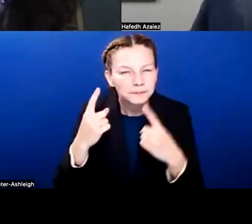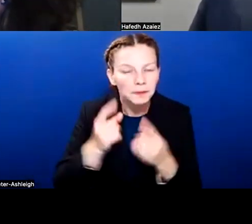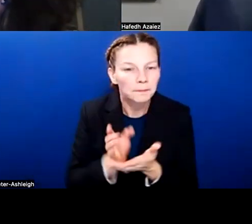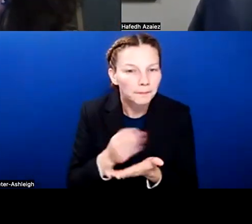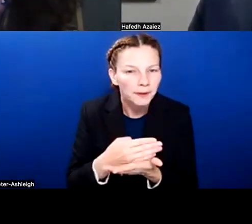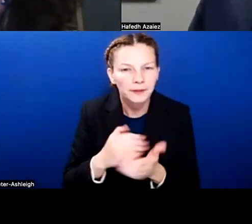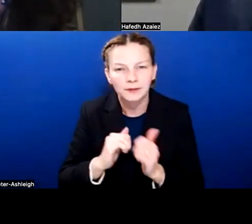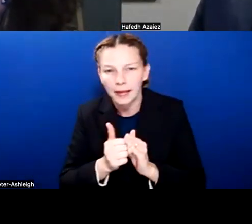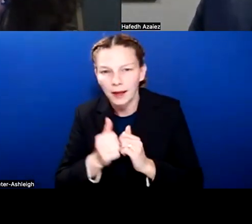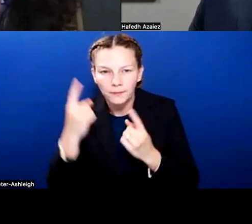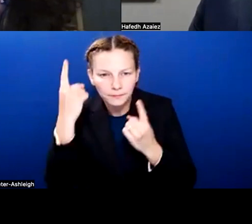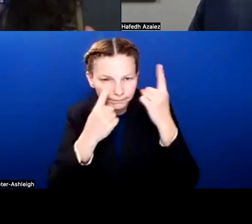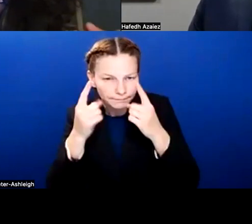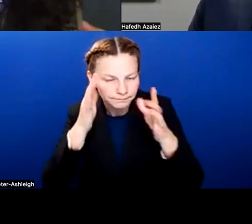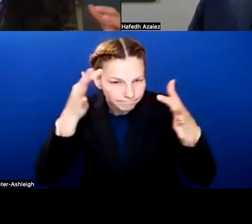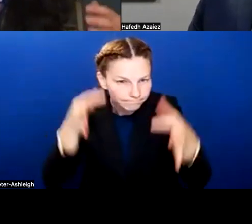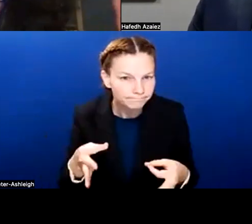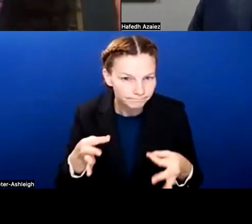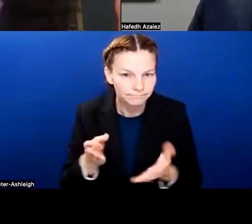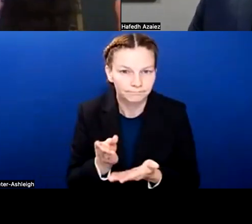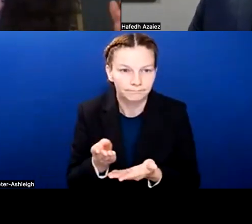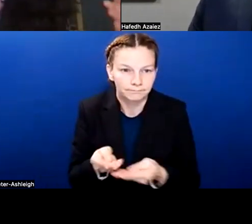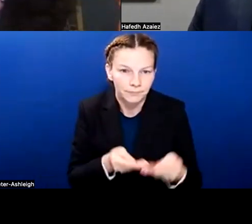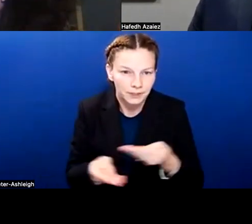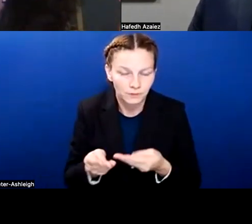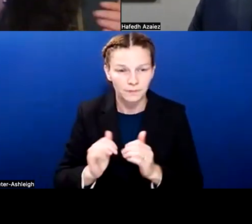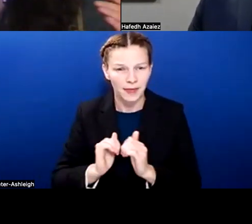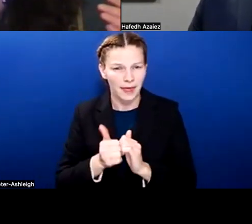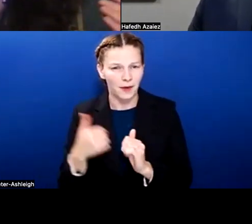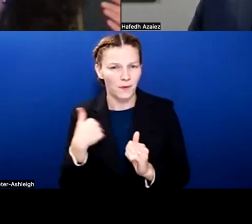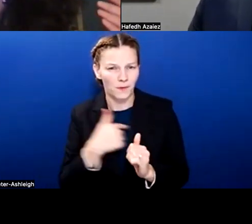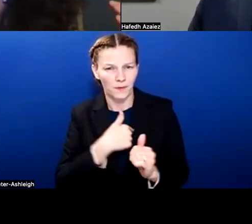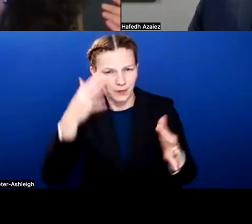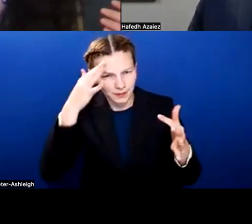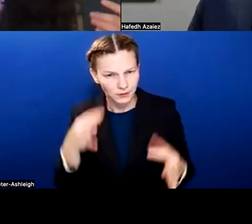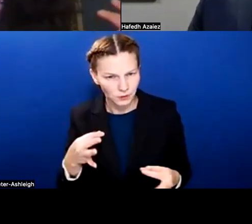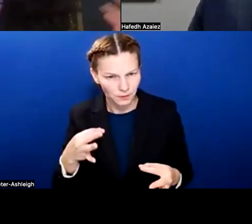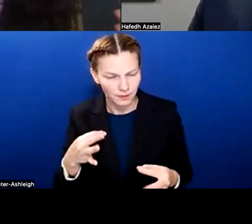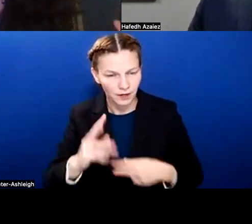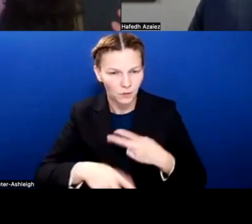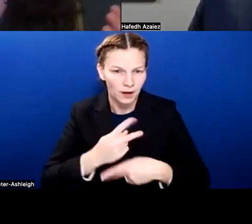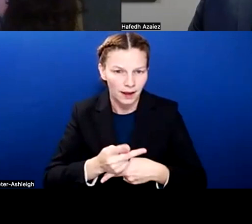So how do we determine what kind of budget adjustments are going to be made?